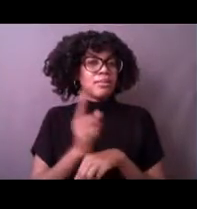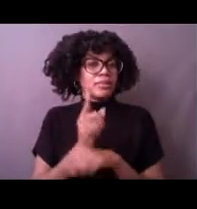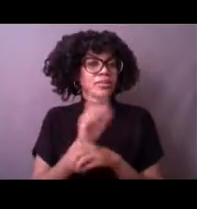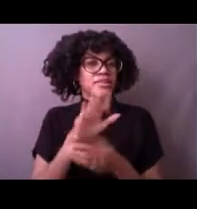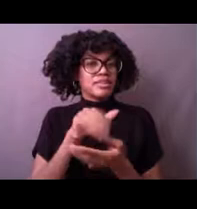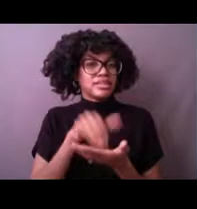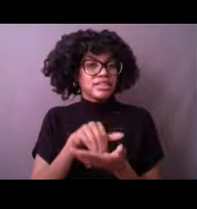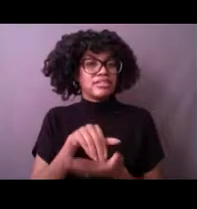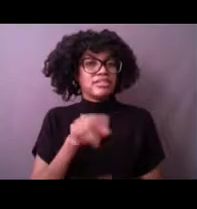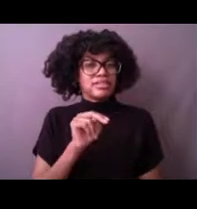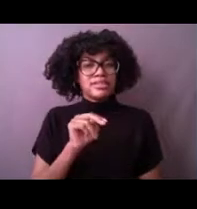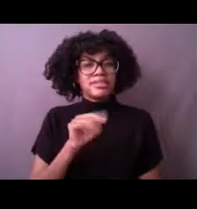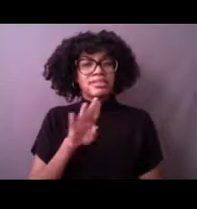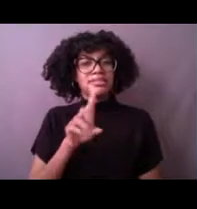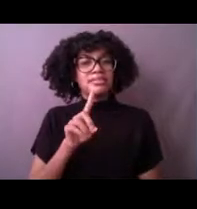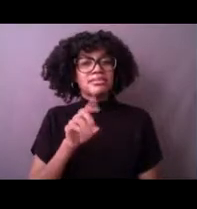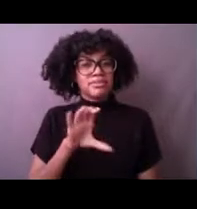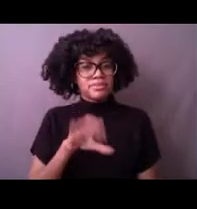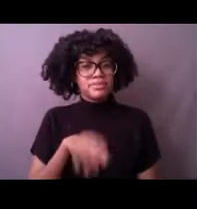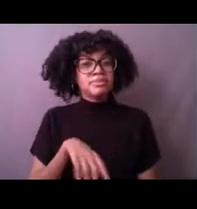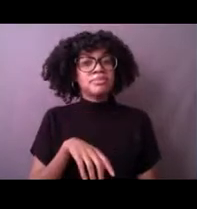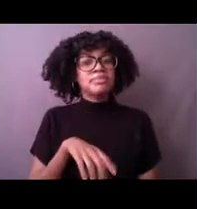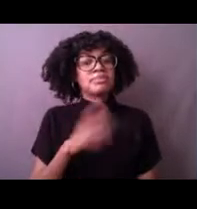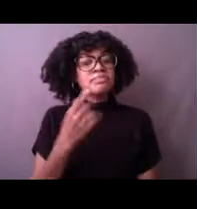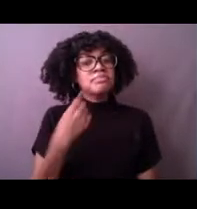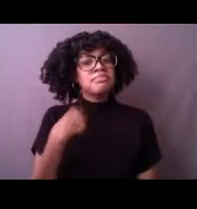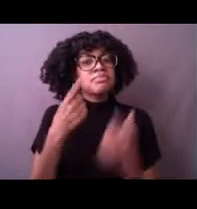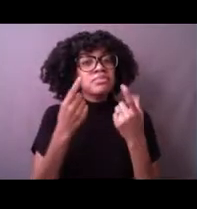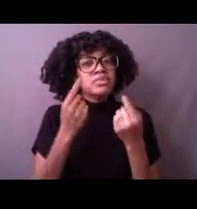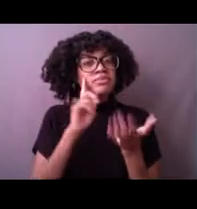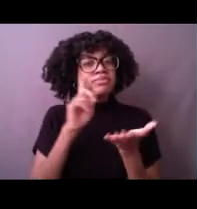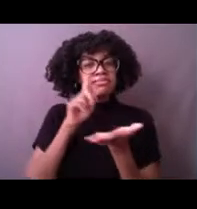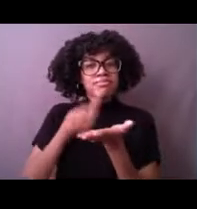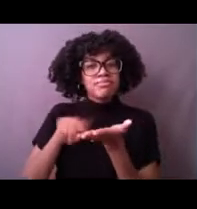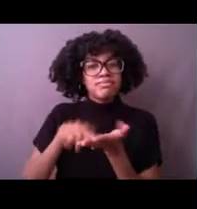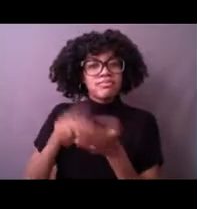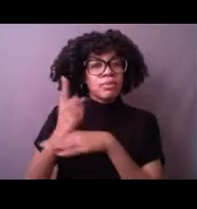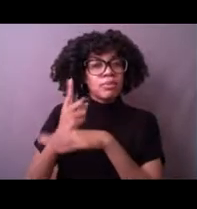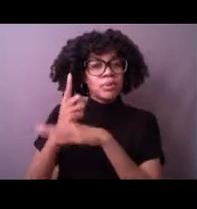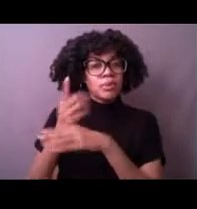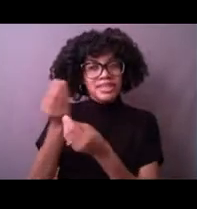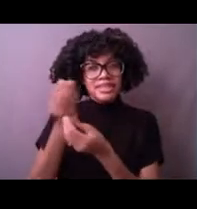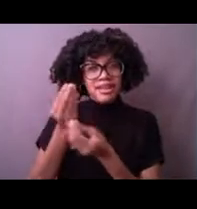in analyzing the data coming from those buoys. I also got the opportunity